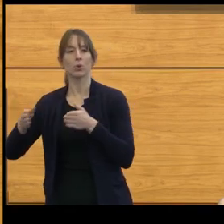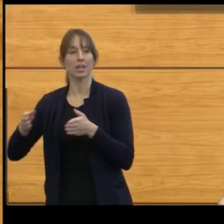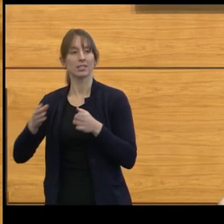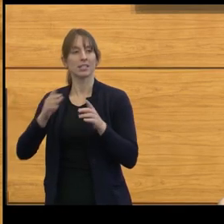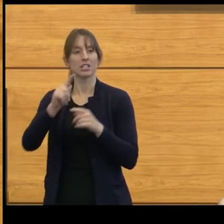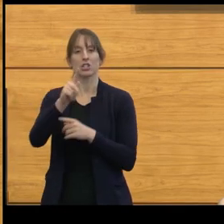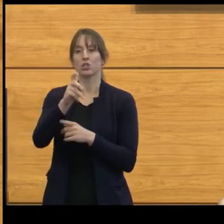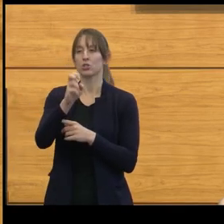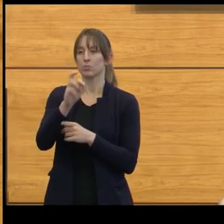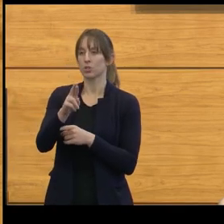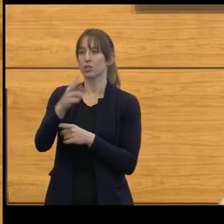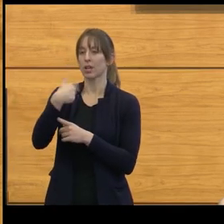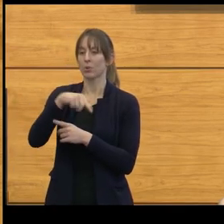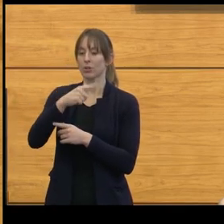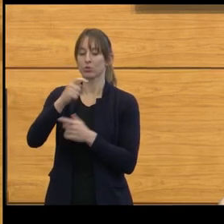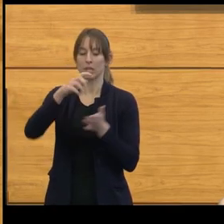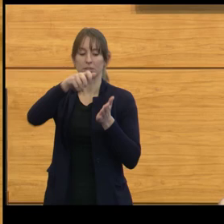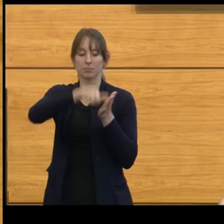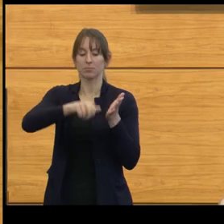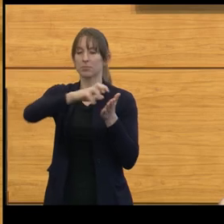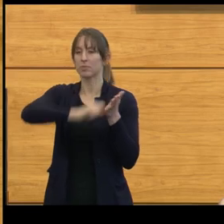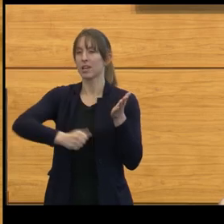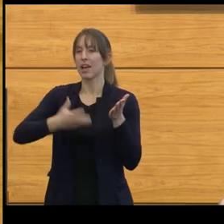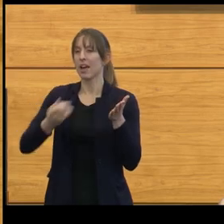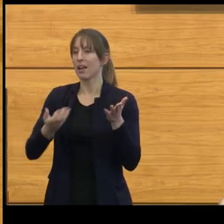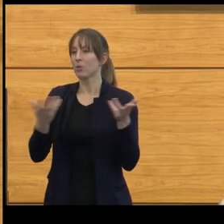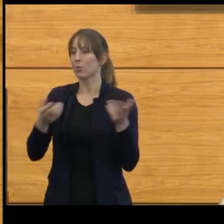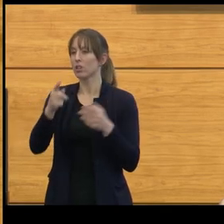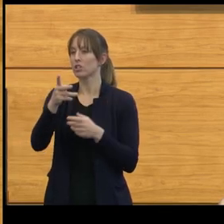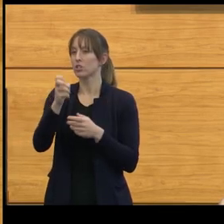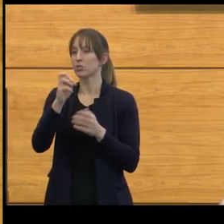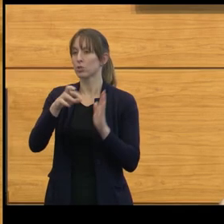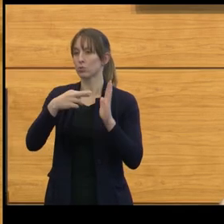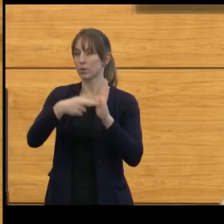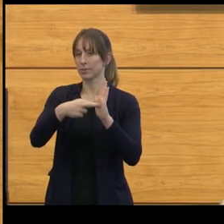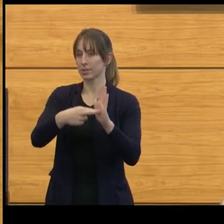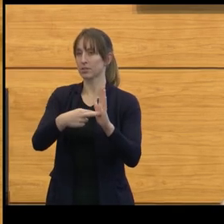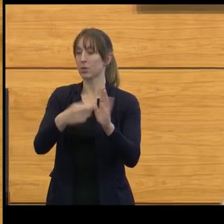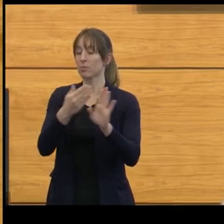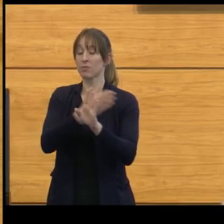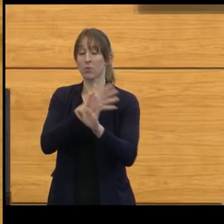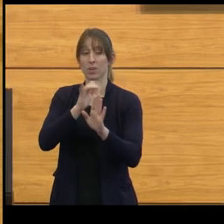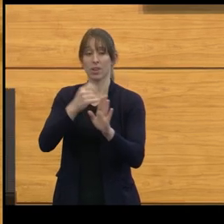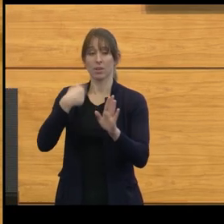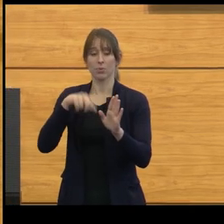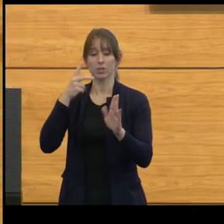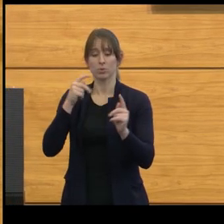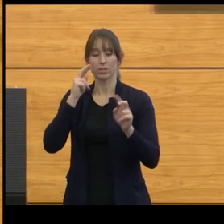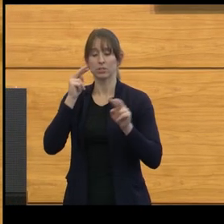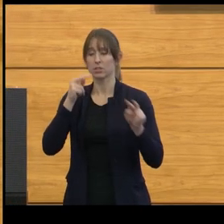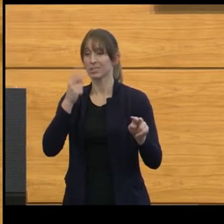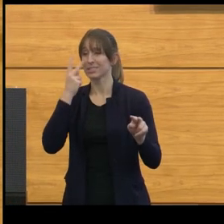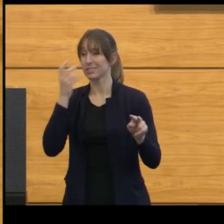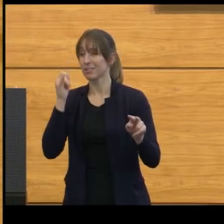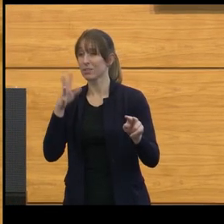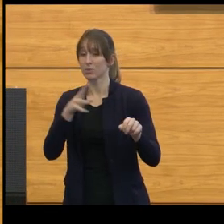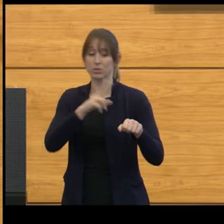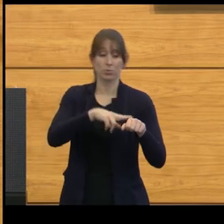and whether they represent a tumor. So before that, we looked to see whether it was normal versus abnormal.